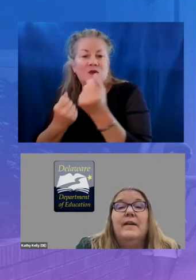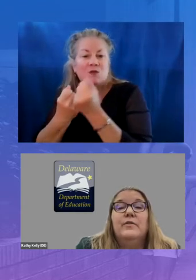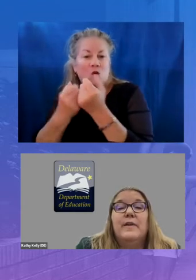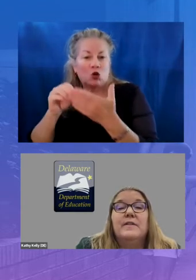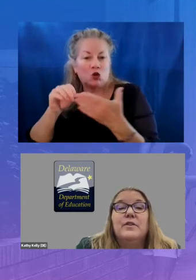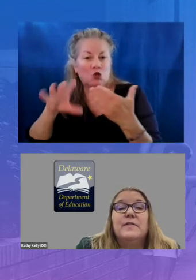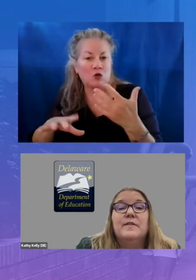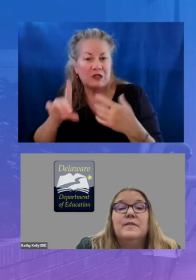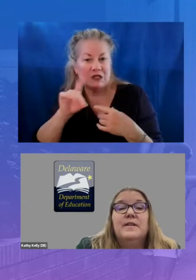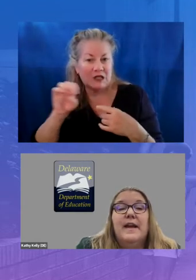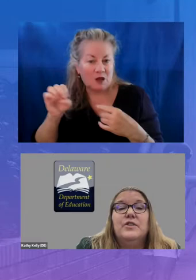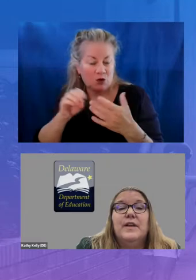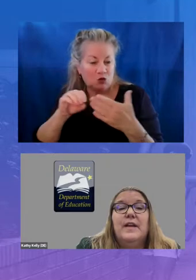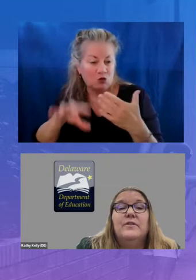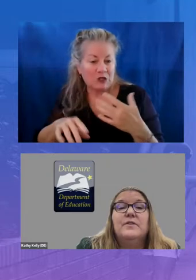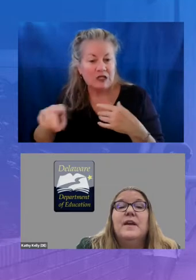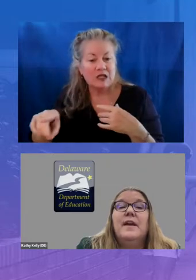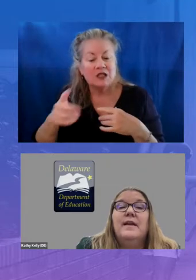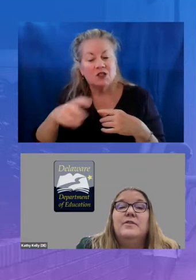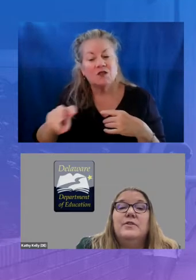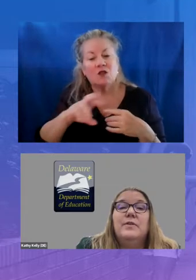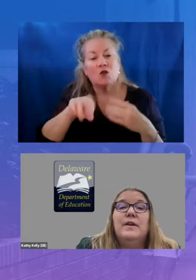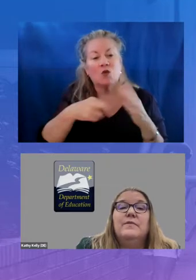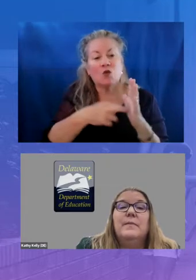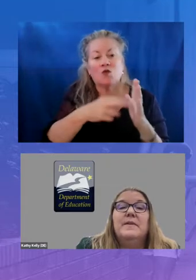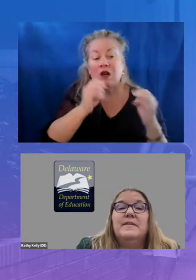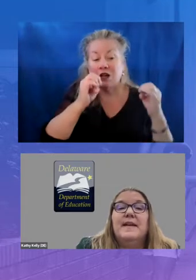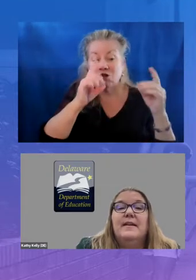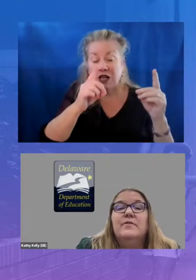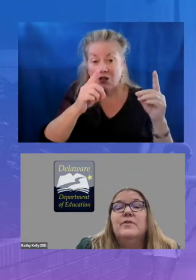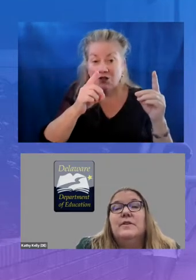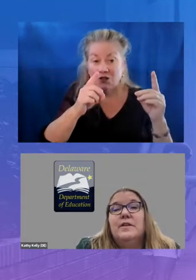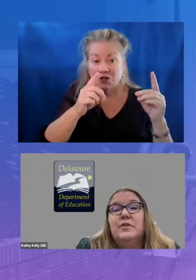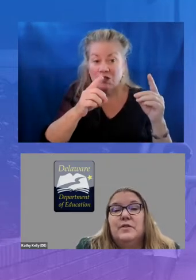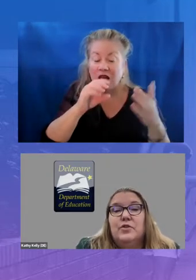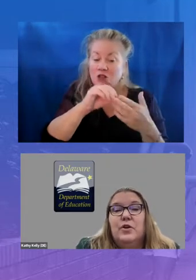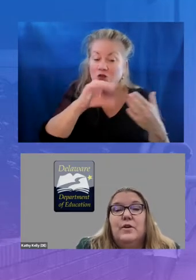direct services to educators and students from the state to the districts and charters